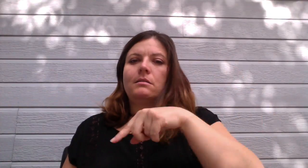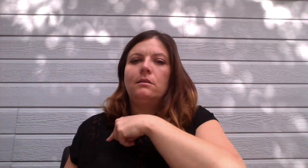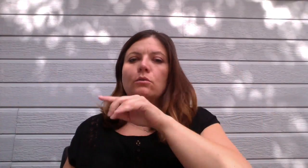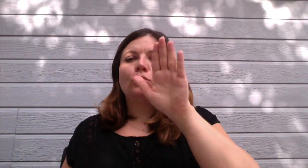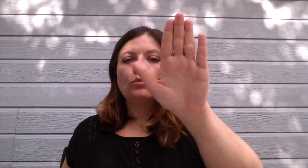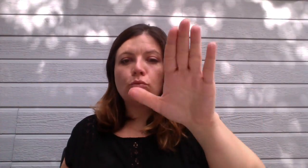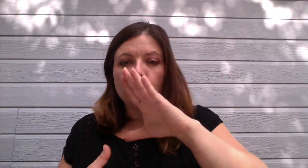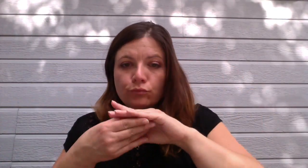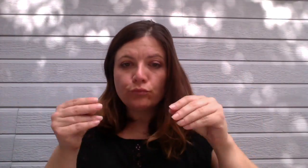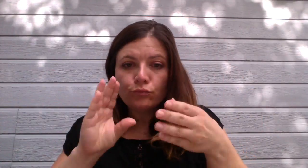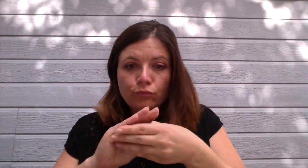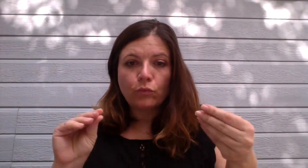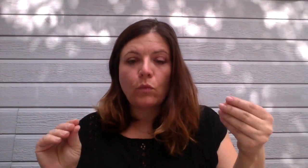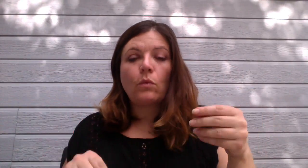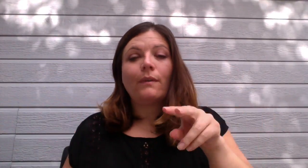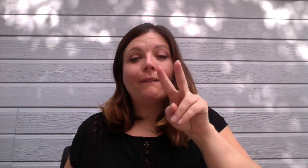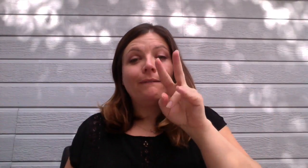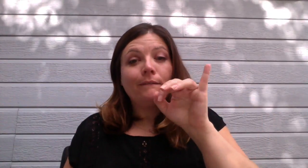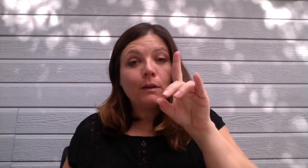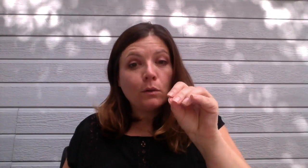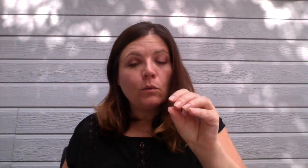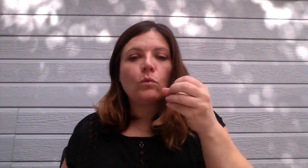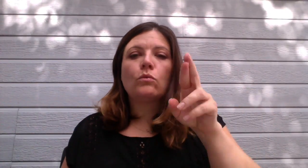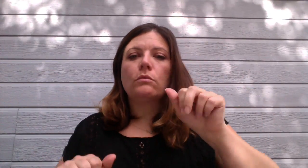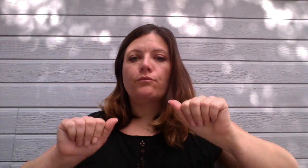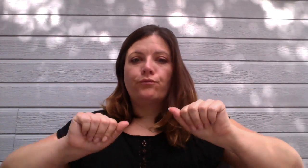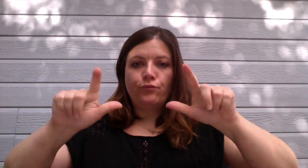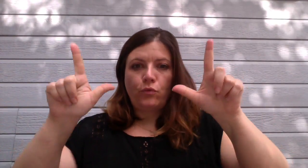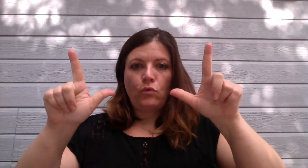send me your testimony/story, video or vlog